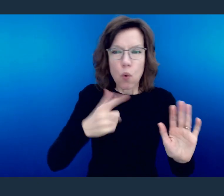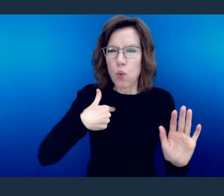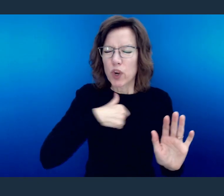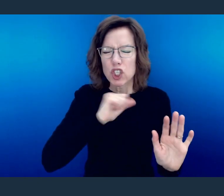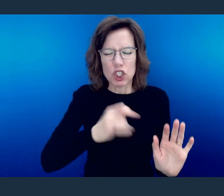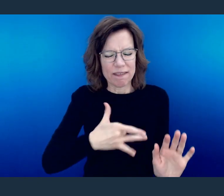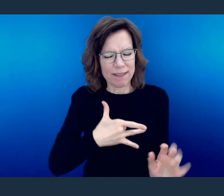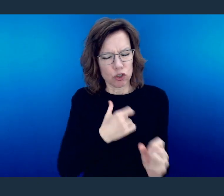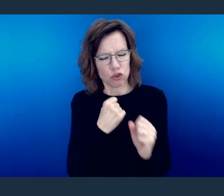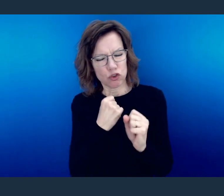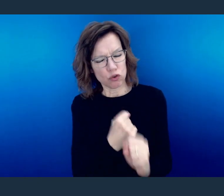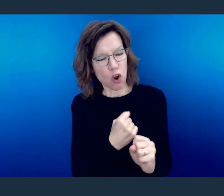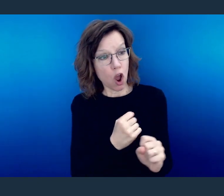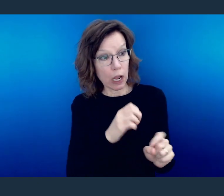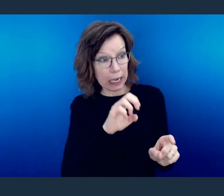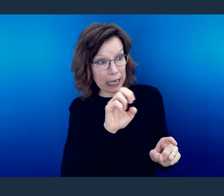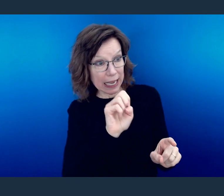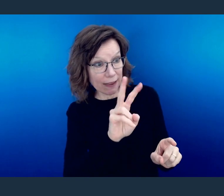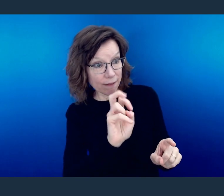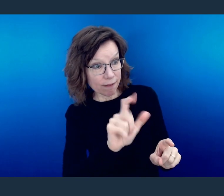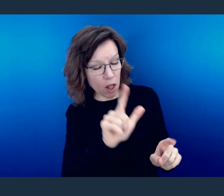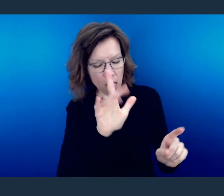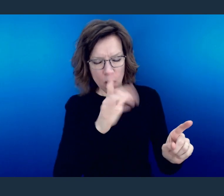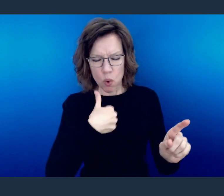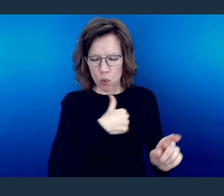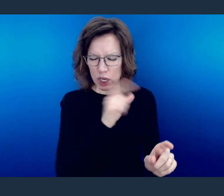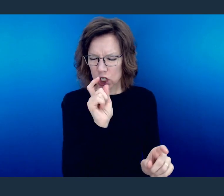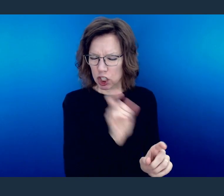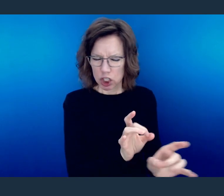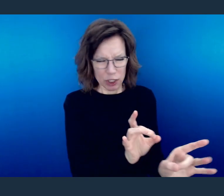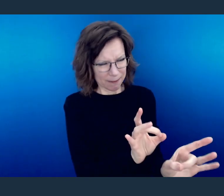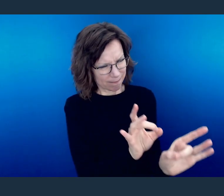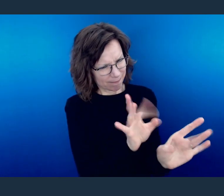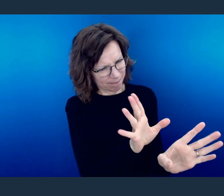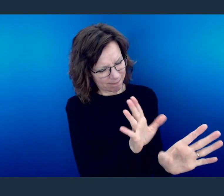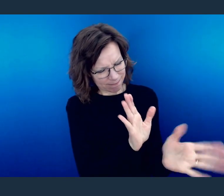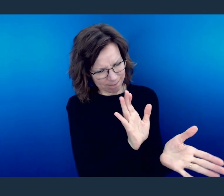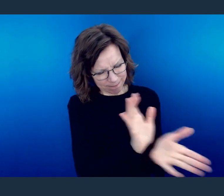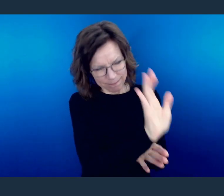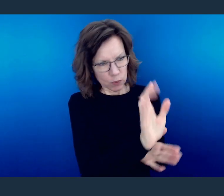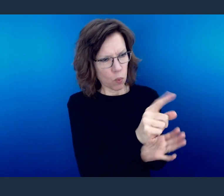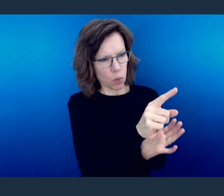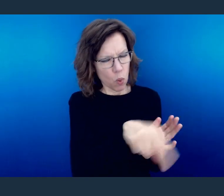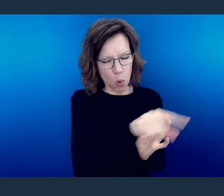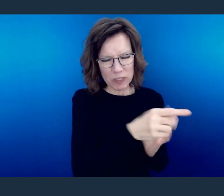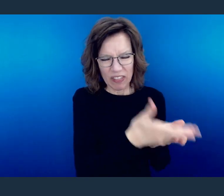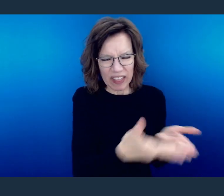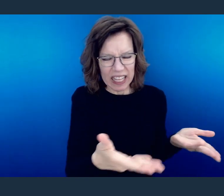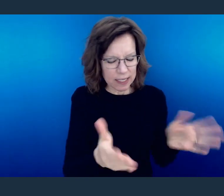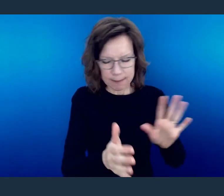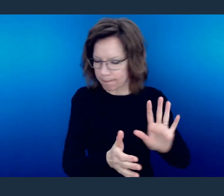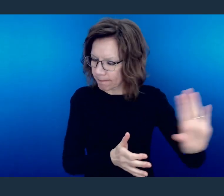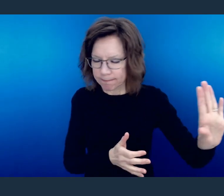He's saying there should be a passionate response internally that is opposed to the things that don't please God.